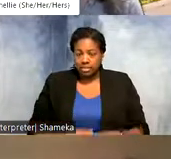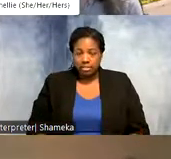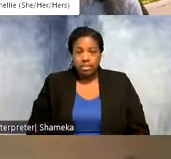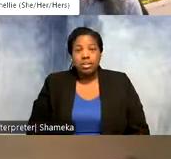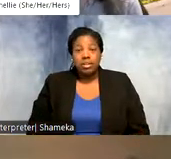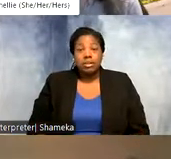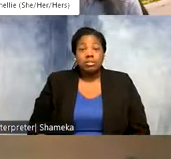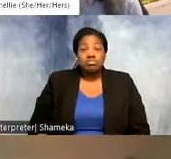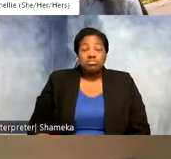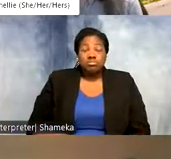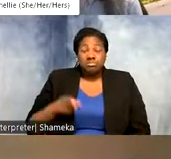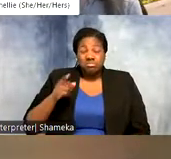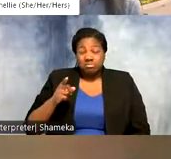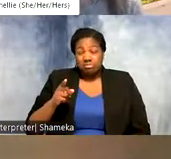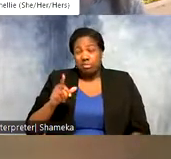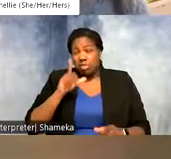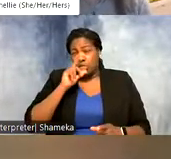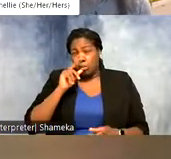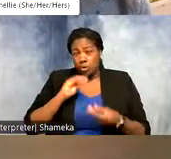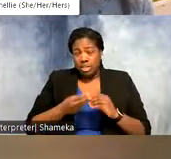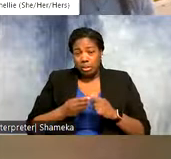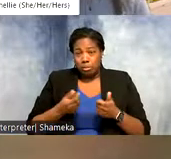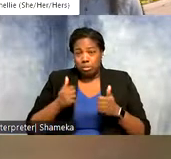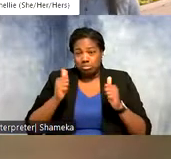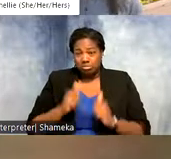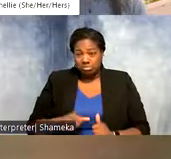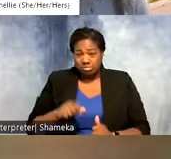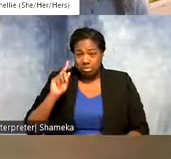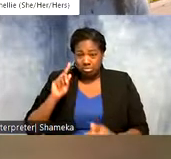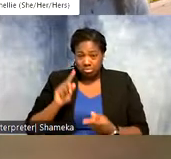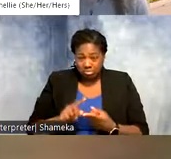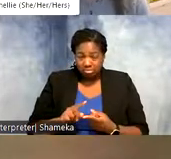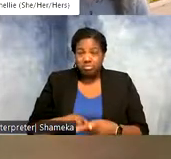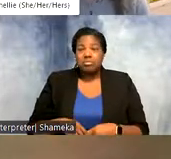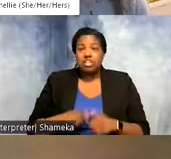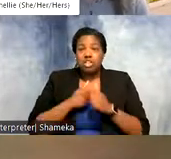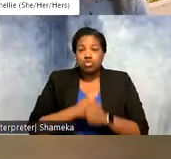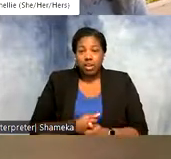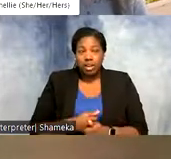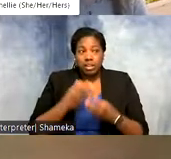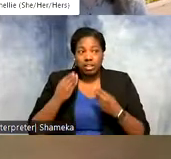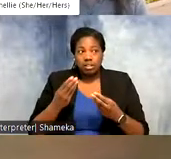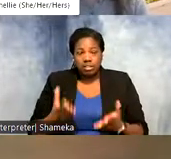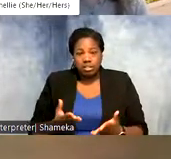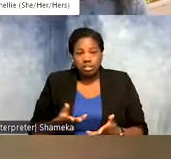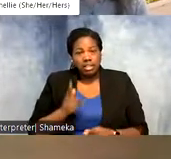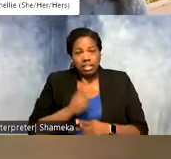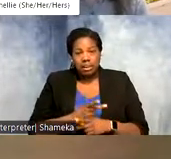populations are declining, and most of the tracking data is kind of held by different owners and they